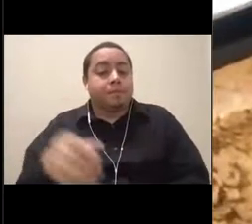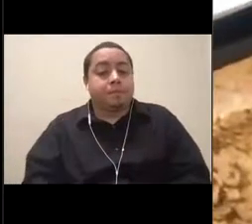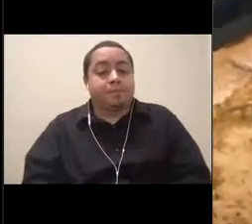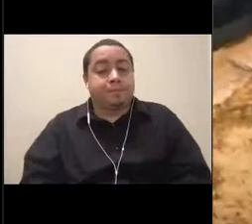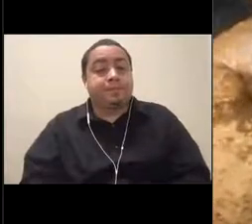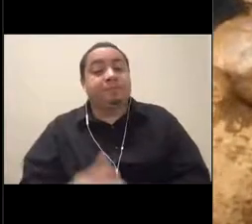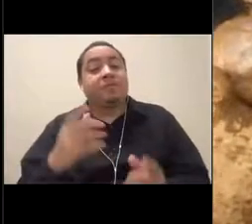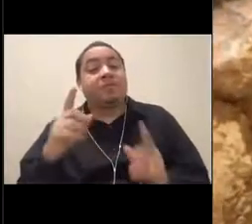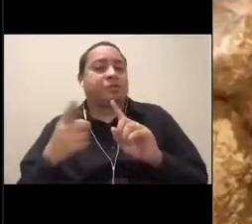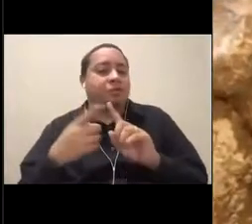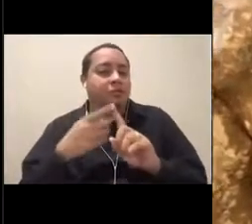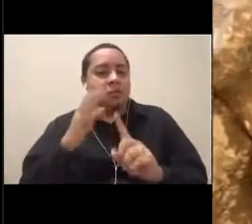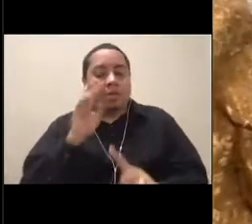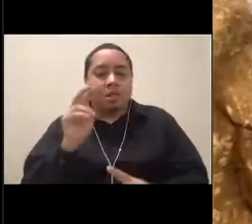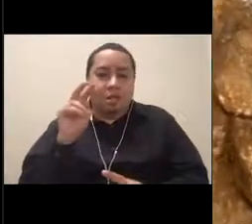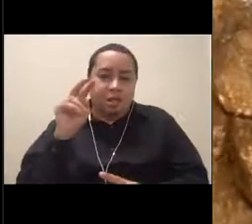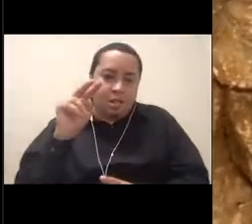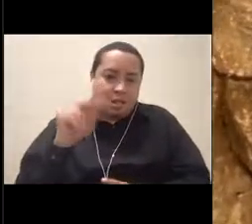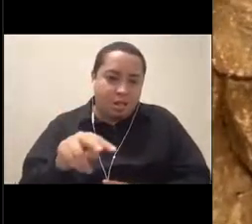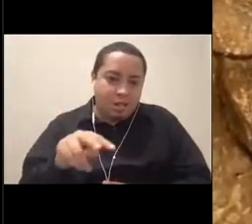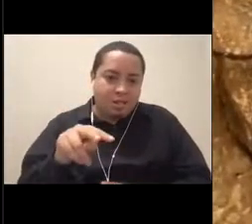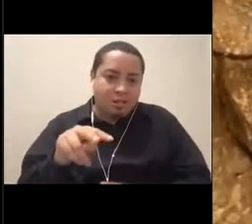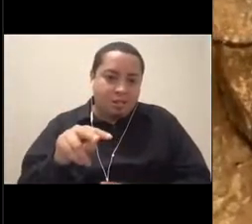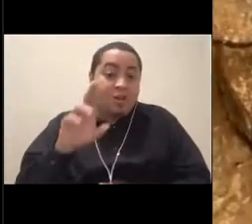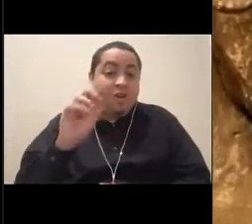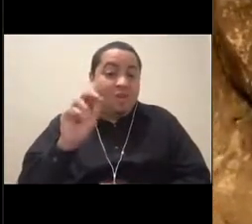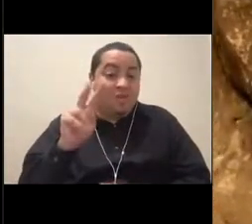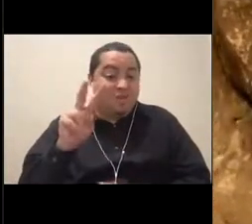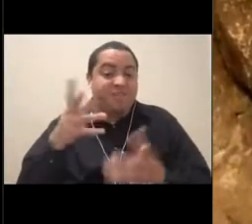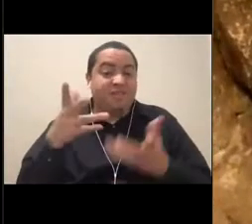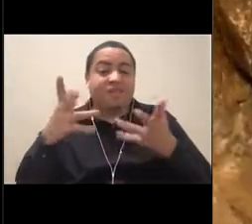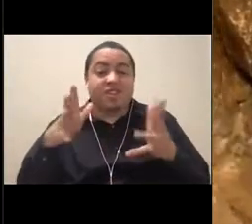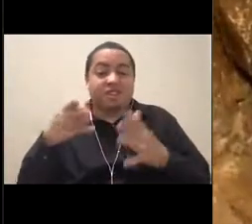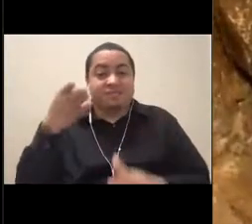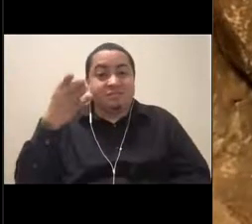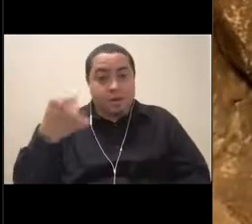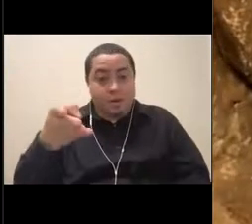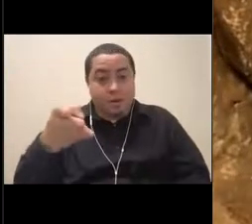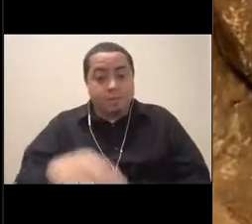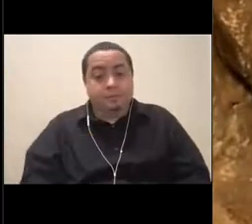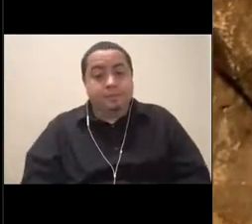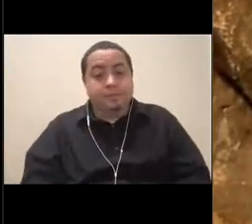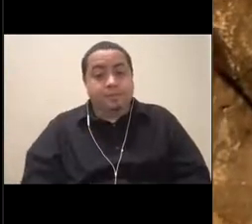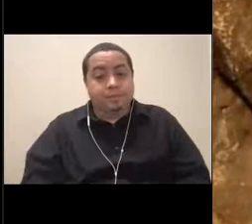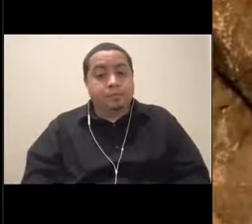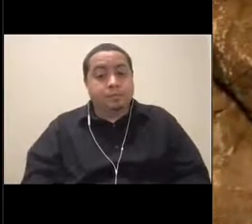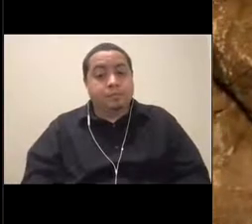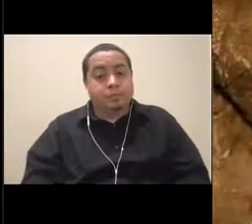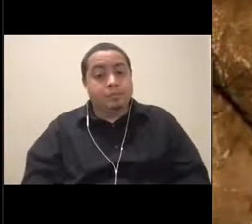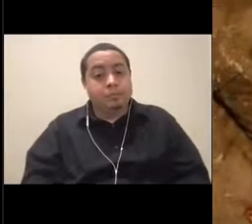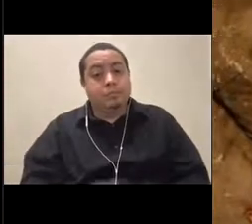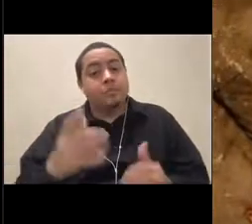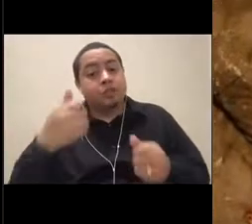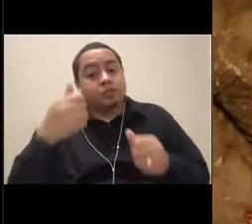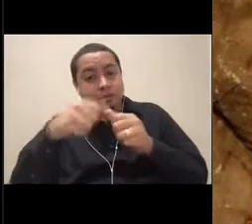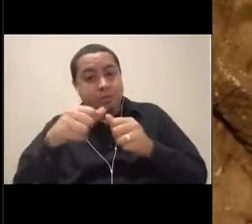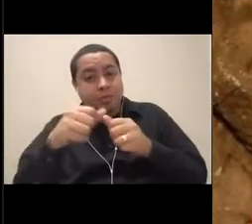We can see we have our ROV deployed. It's down in the tank. And remember, our tank's only about 15 feet deep.